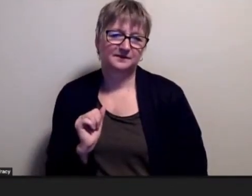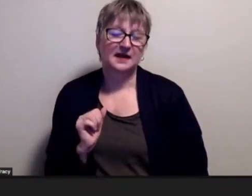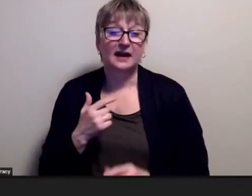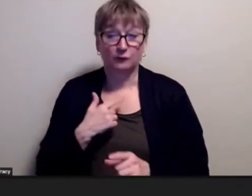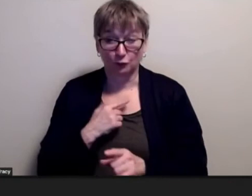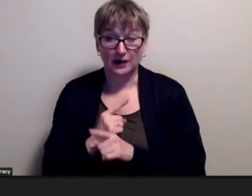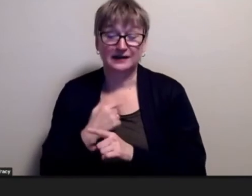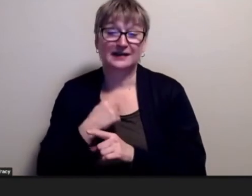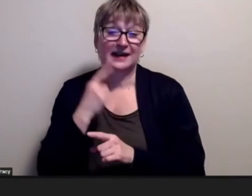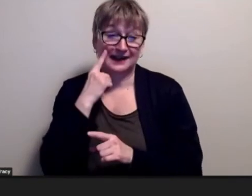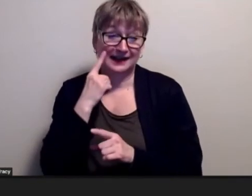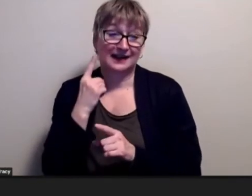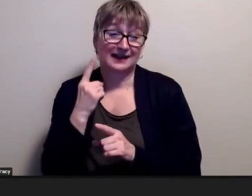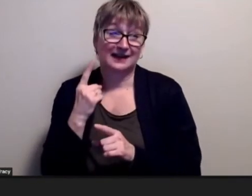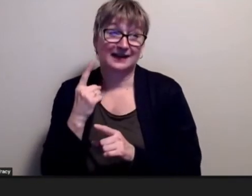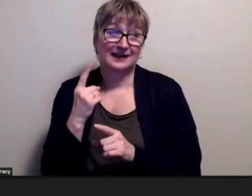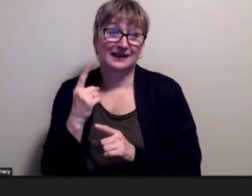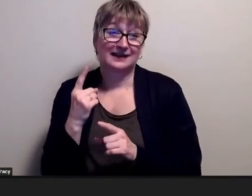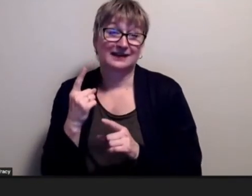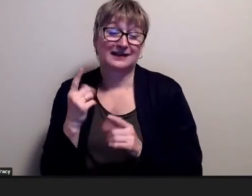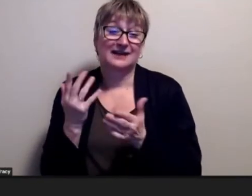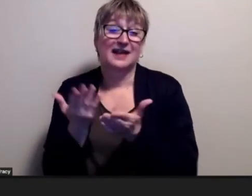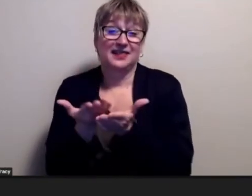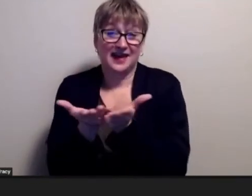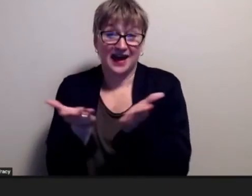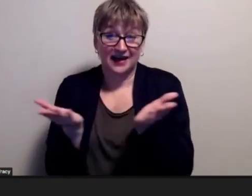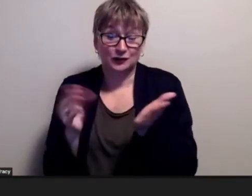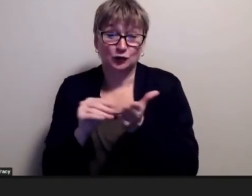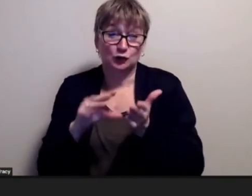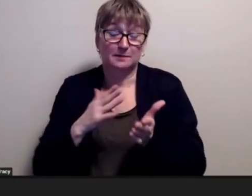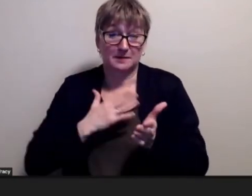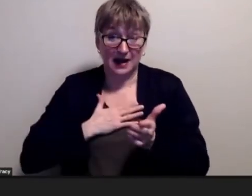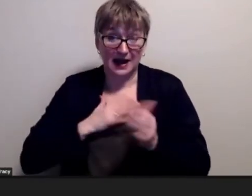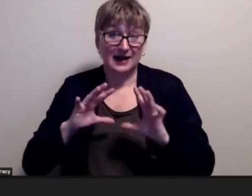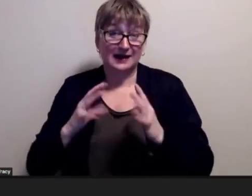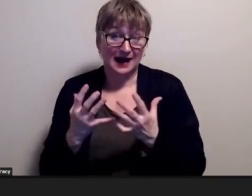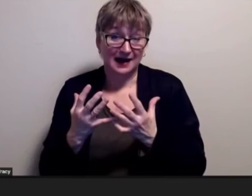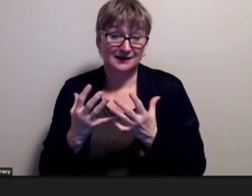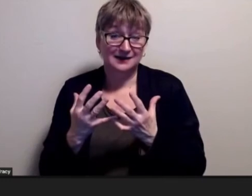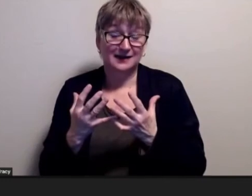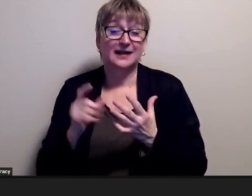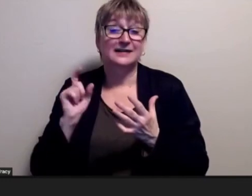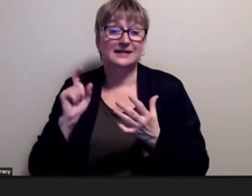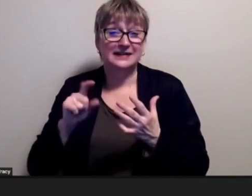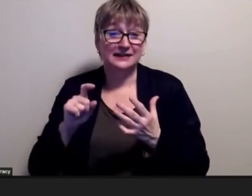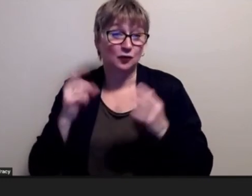that's something that the students from my class need to understand because